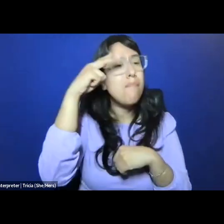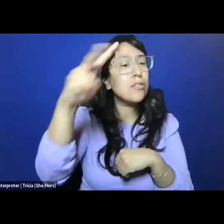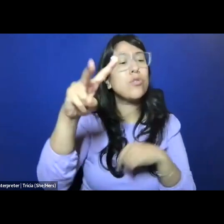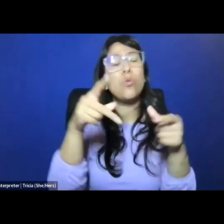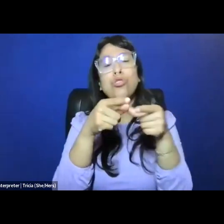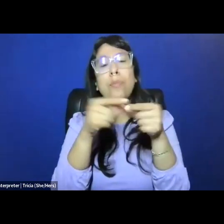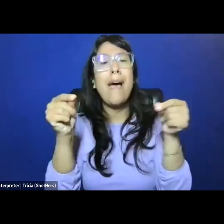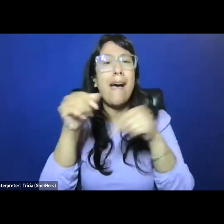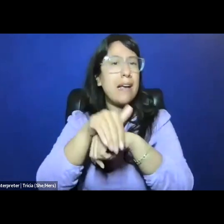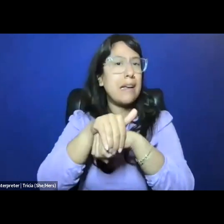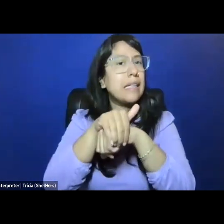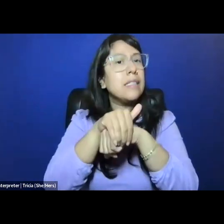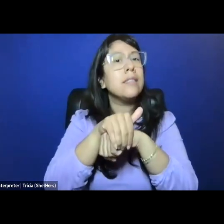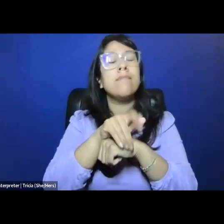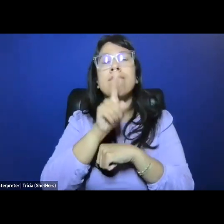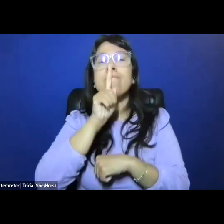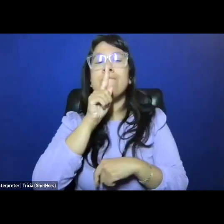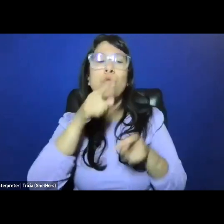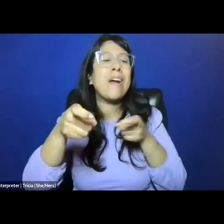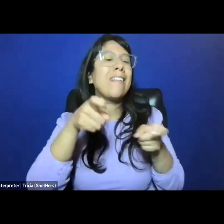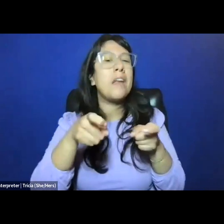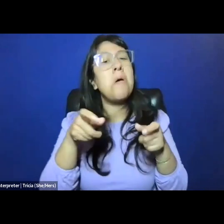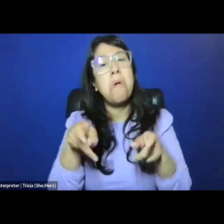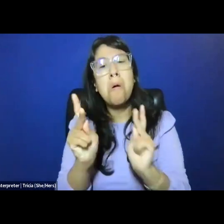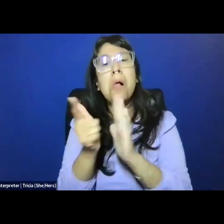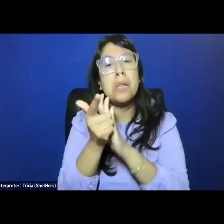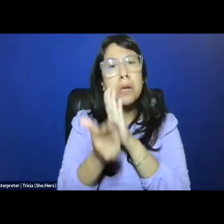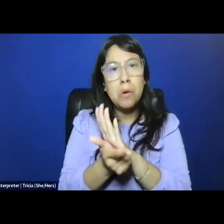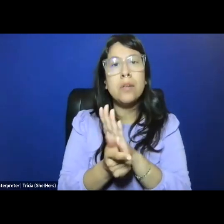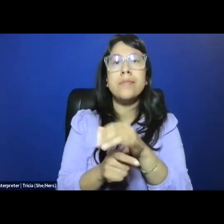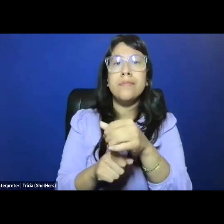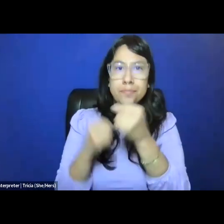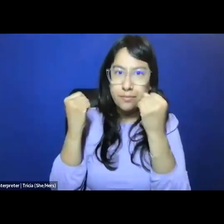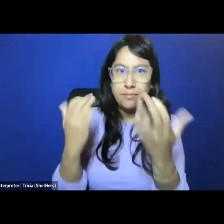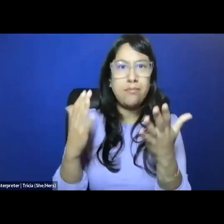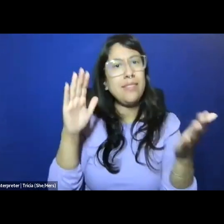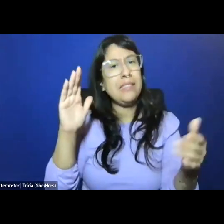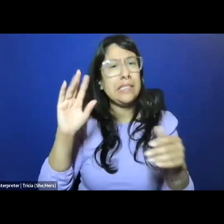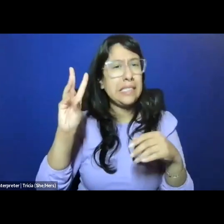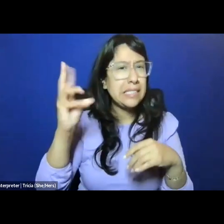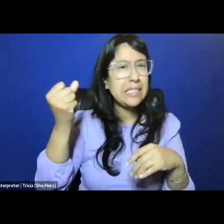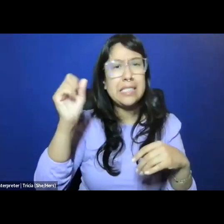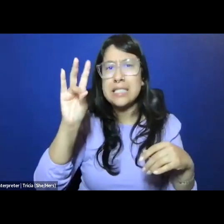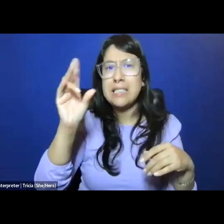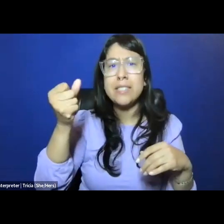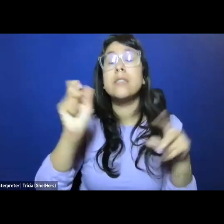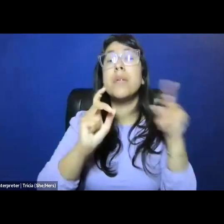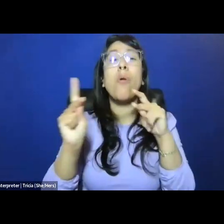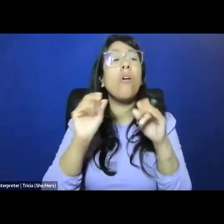where it was either unregulated or legal. By the late 60s and early 70s, as many states had liberalized their laws, domestic travel increased.